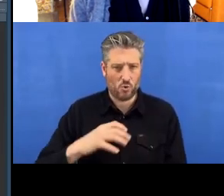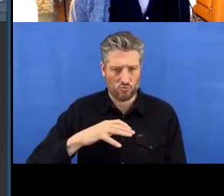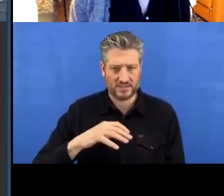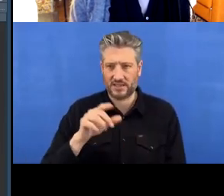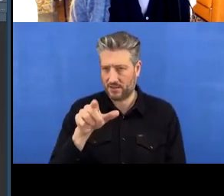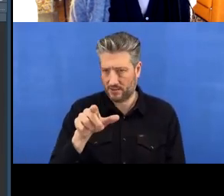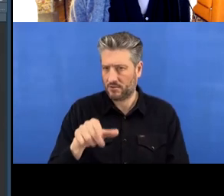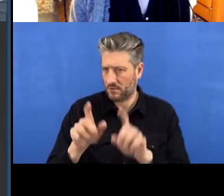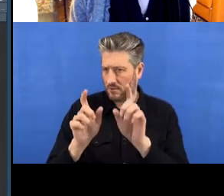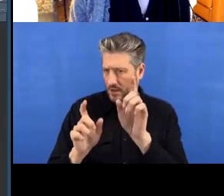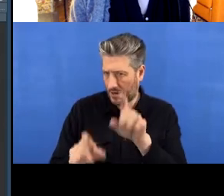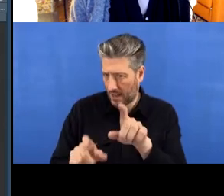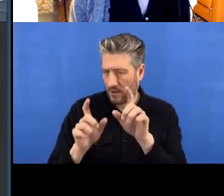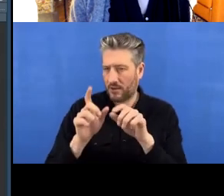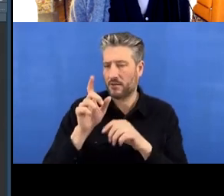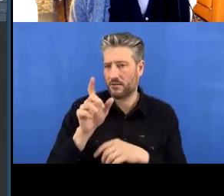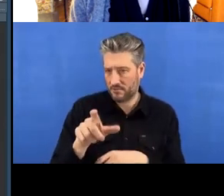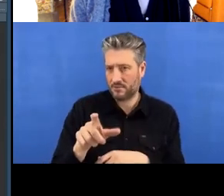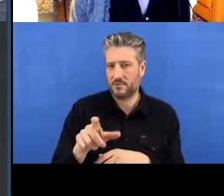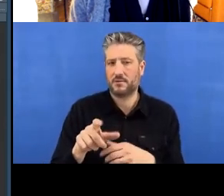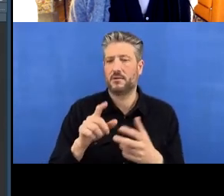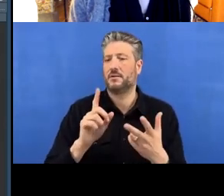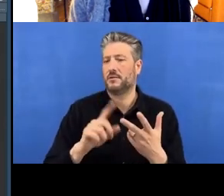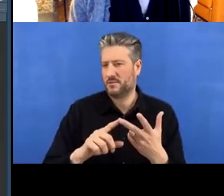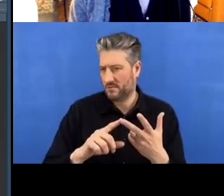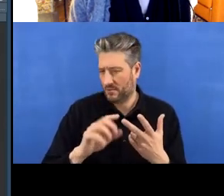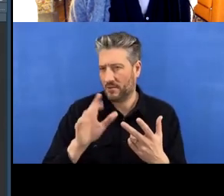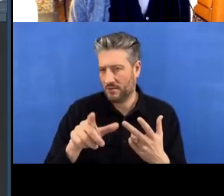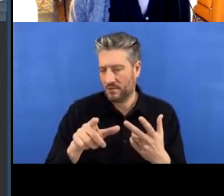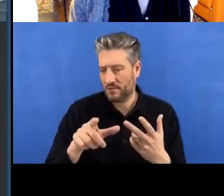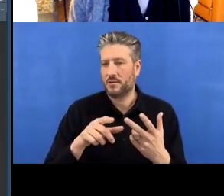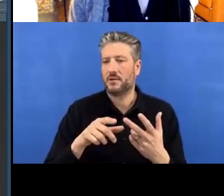to overwrite it or whatever, but I clicked ‘Create Project’